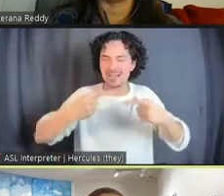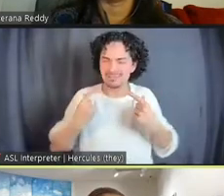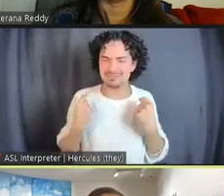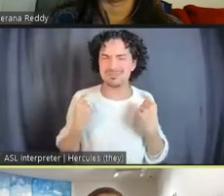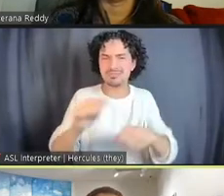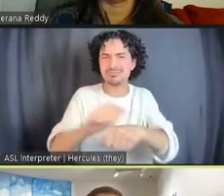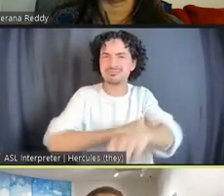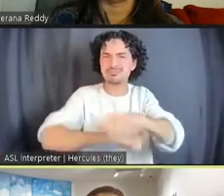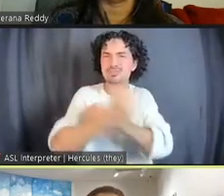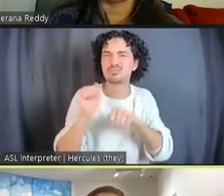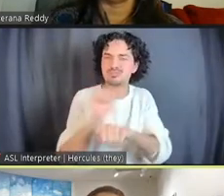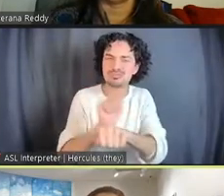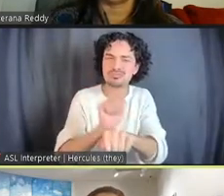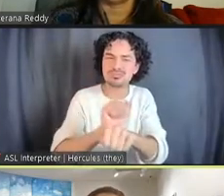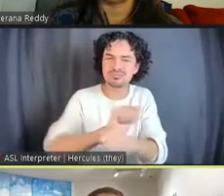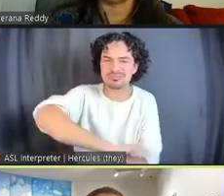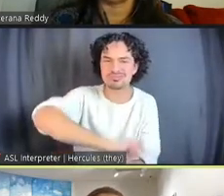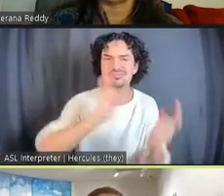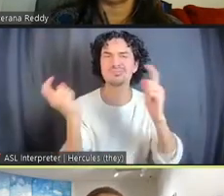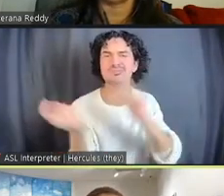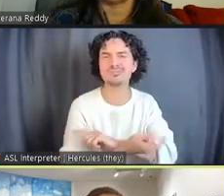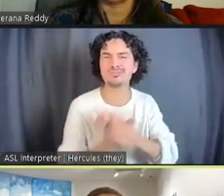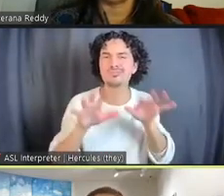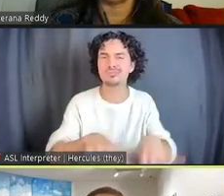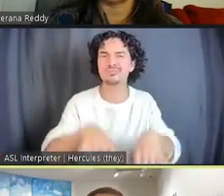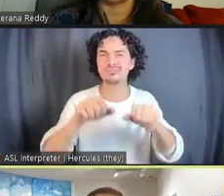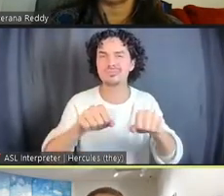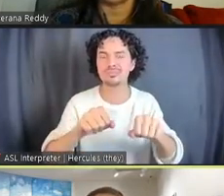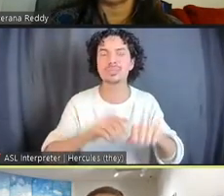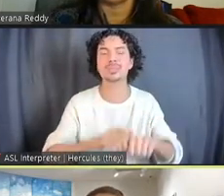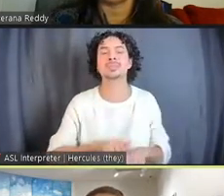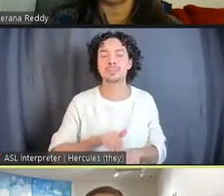At the center of my book are people held in punitive captivity, who are dreaming